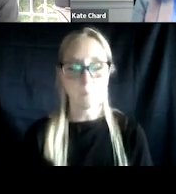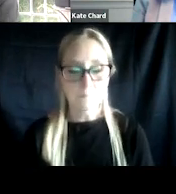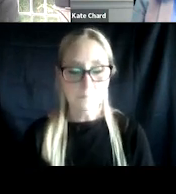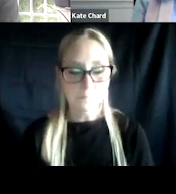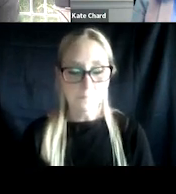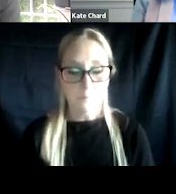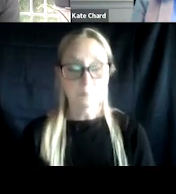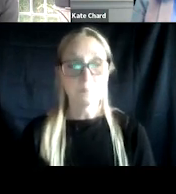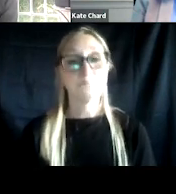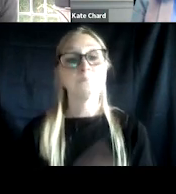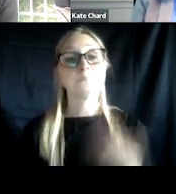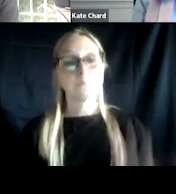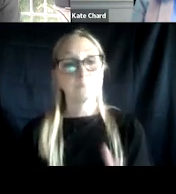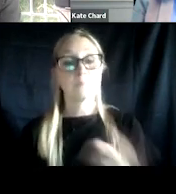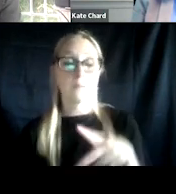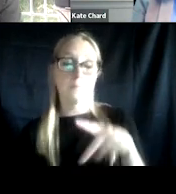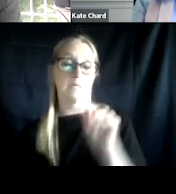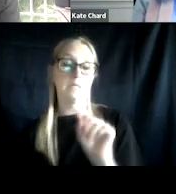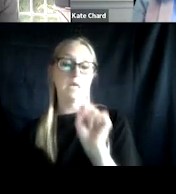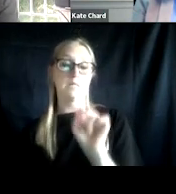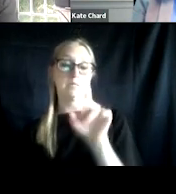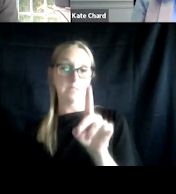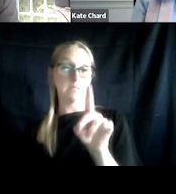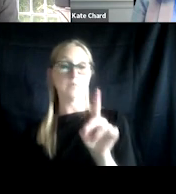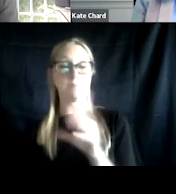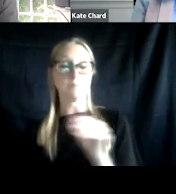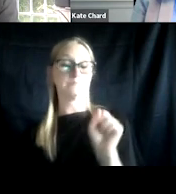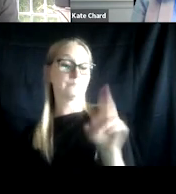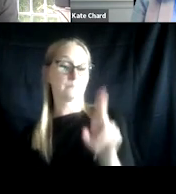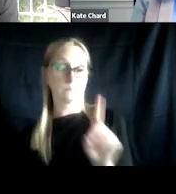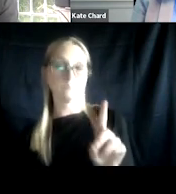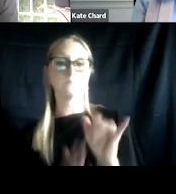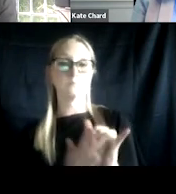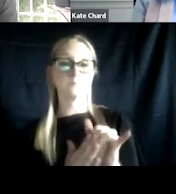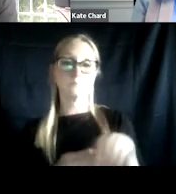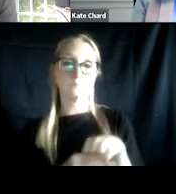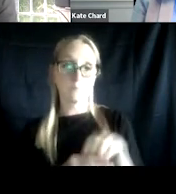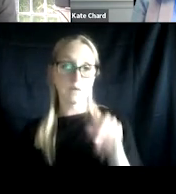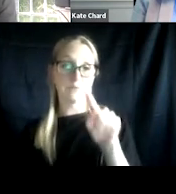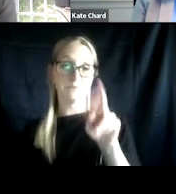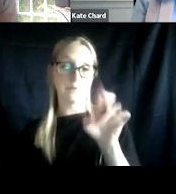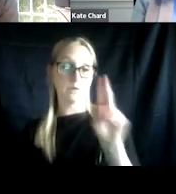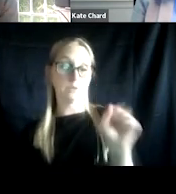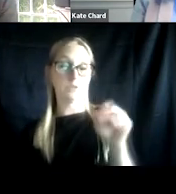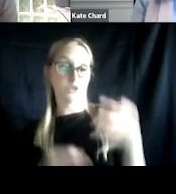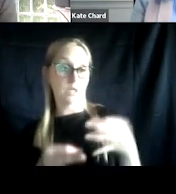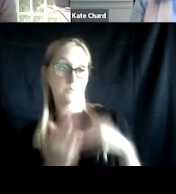So PTSD and substance use in Veterans served by Veterans Justice Programs. I wanna start by highlighting that PTSD itself